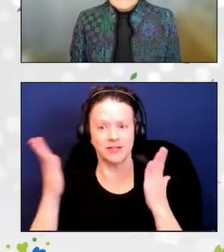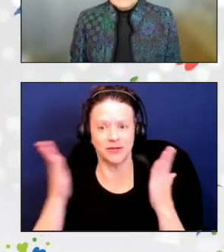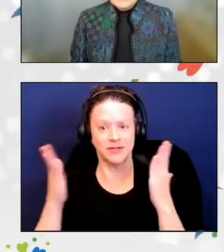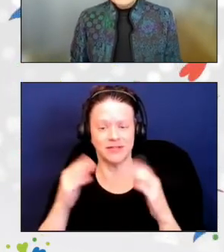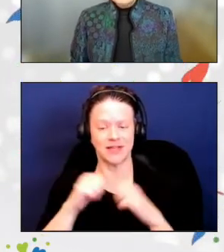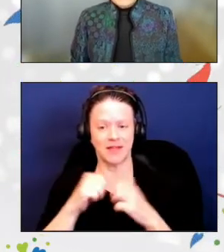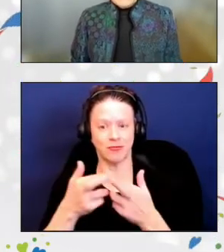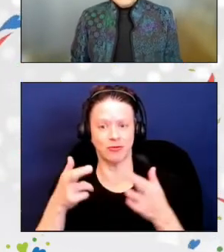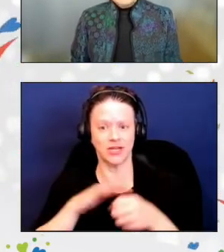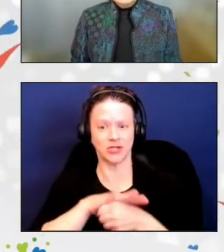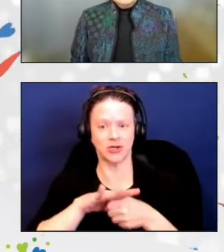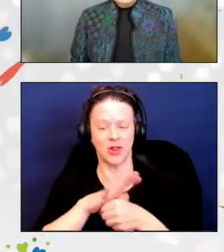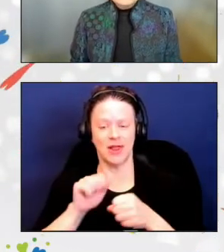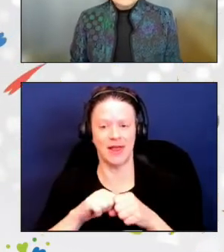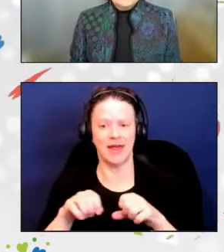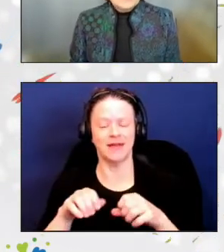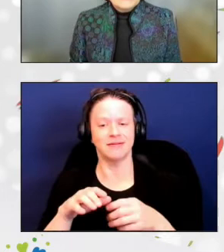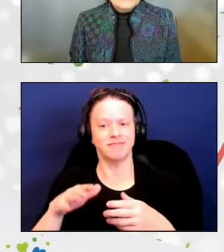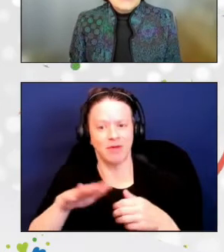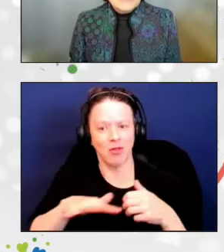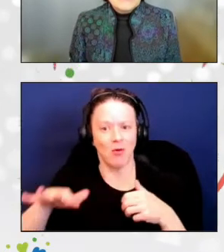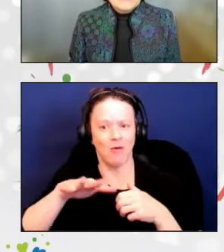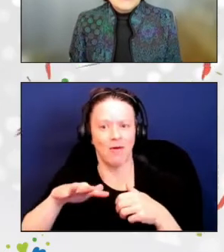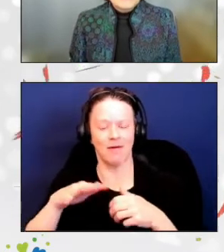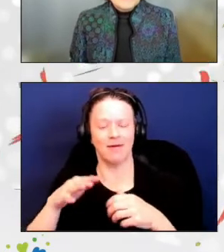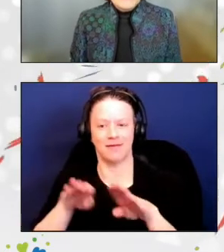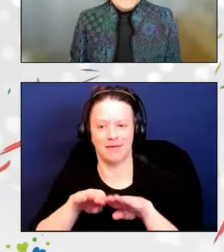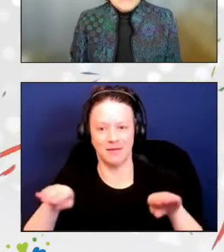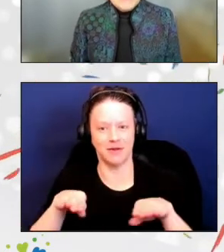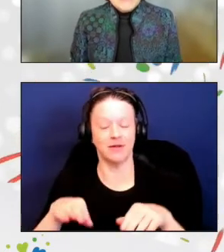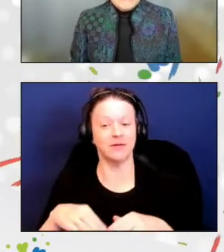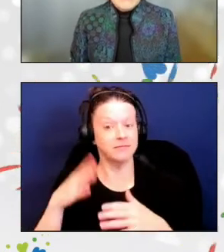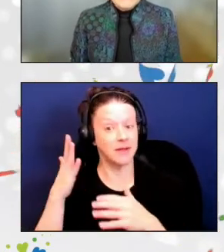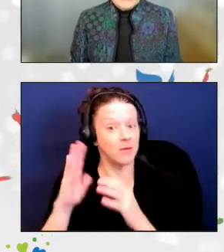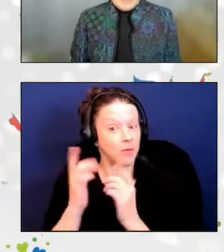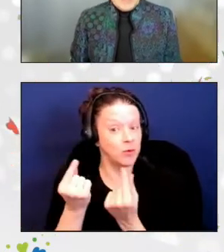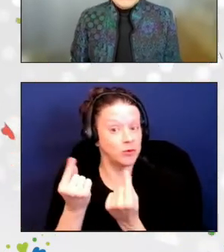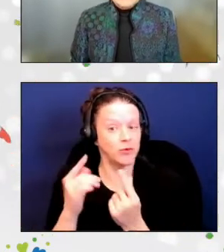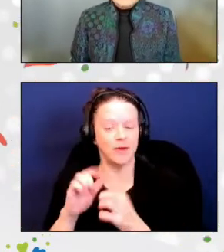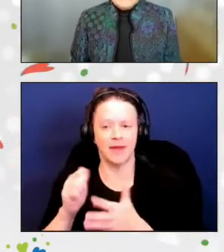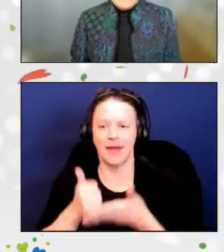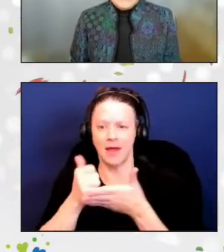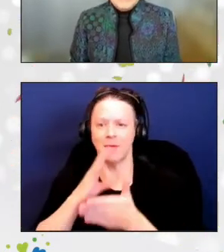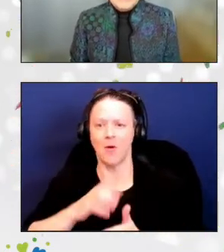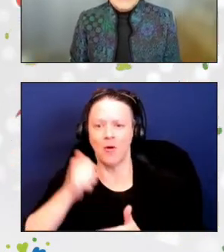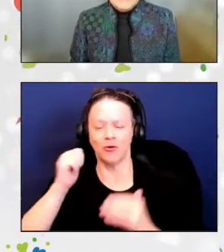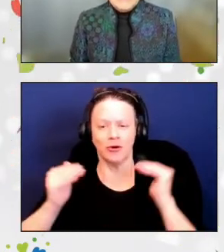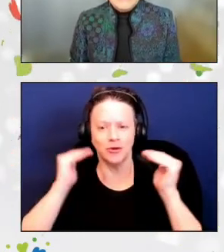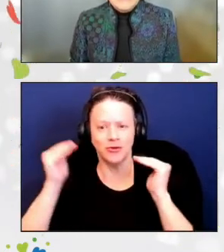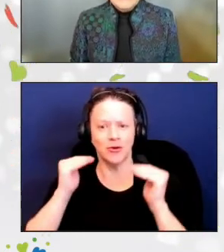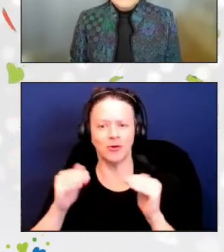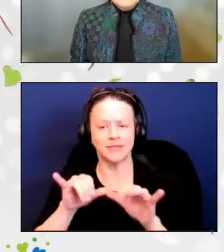and local level to help older adults remain healthy and independent in their communities.